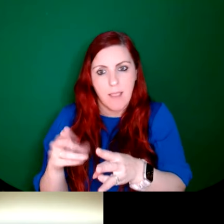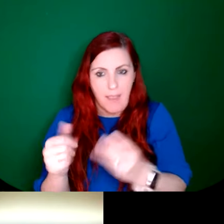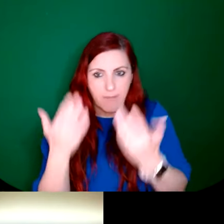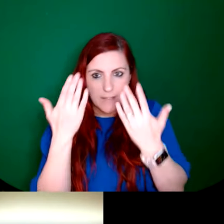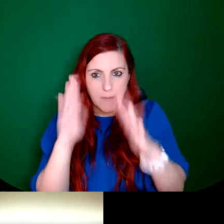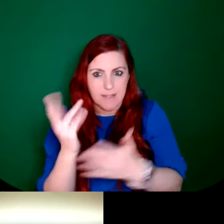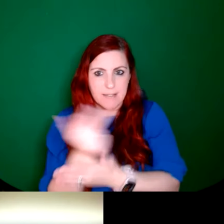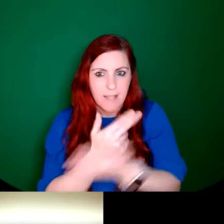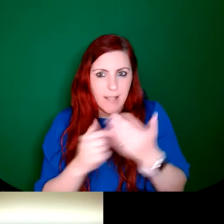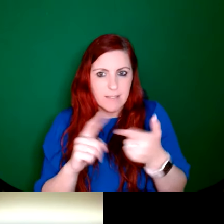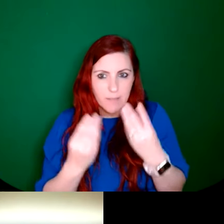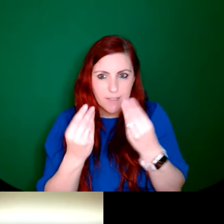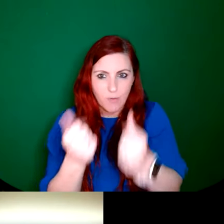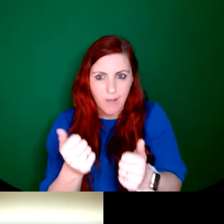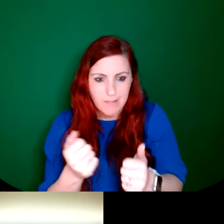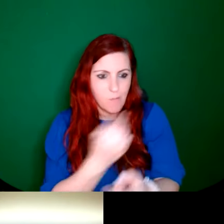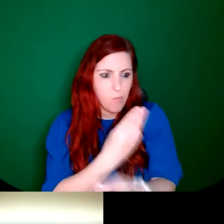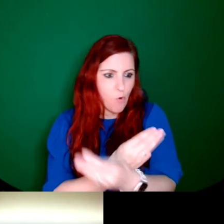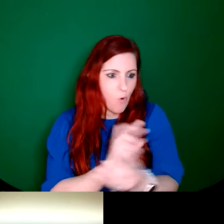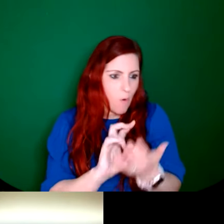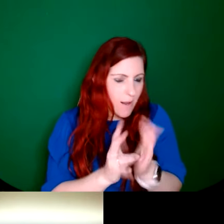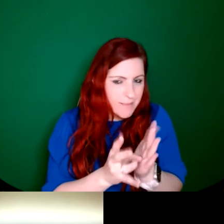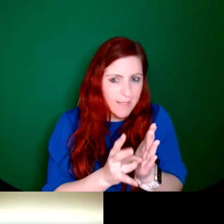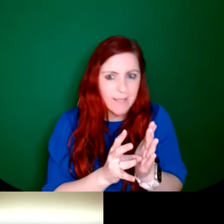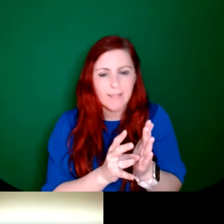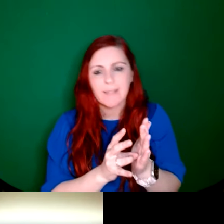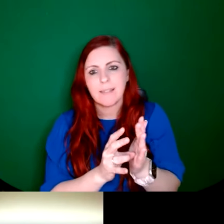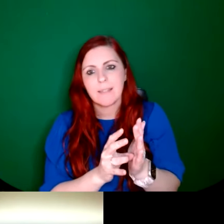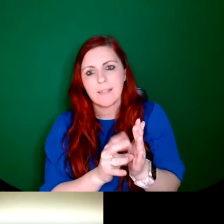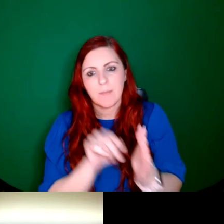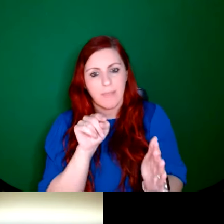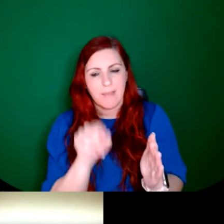materials are quite poor quality. So this is exactly what Sarah Purser was